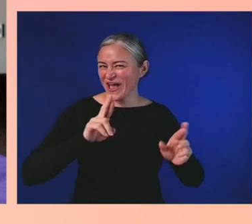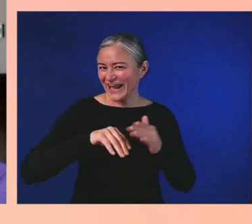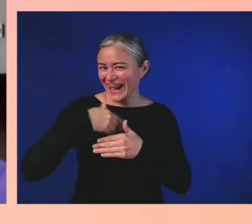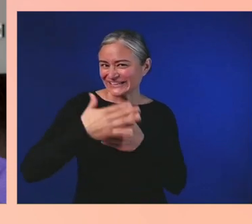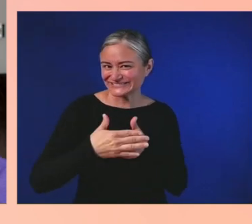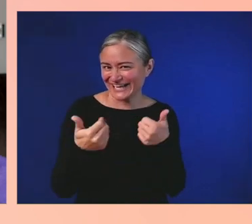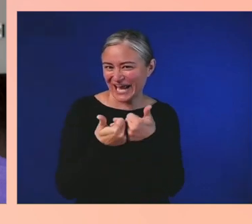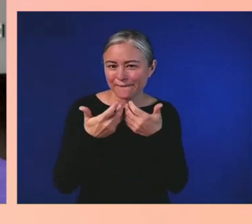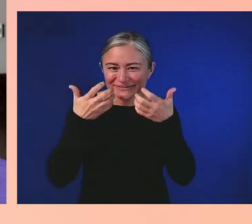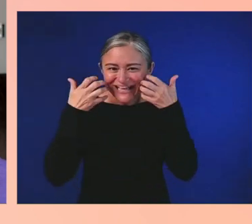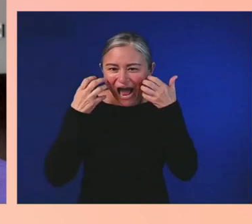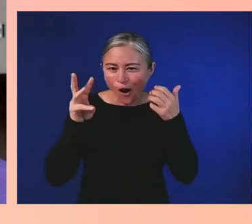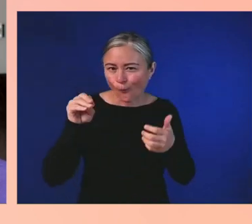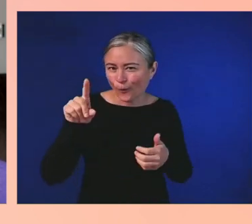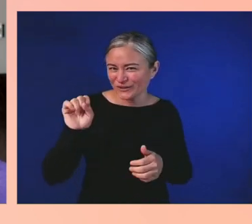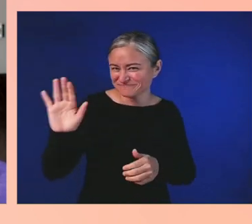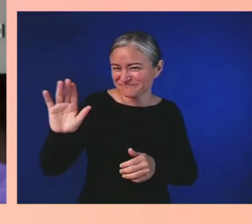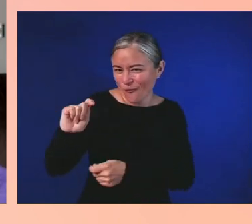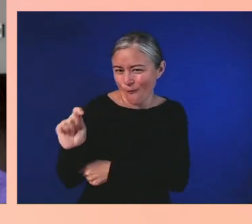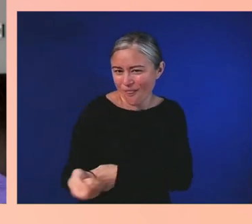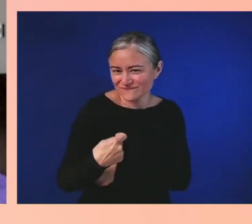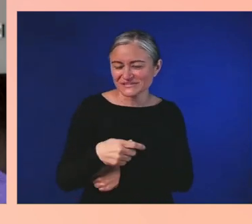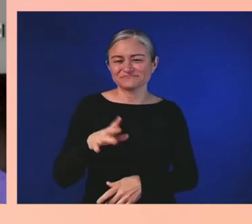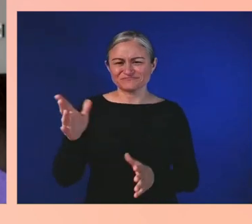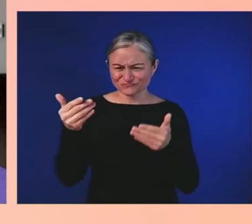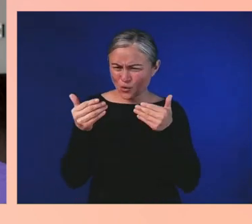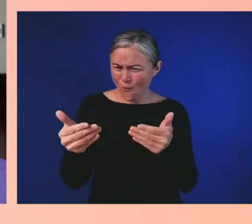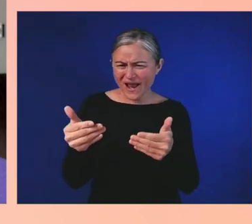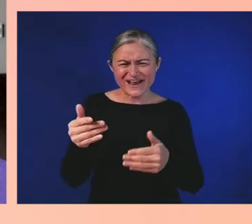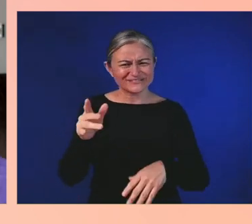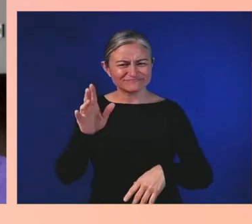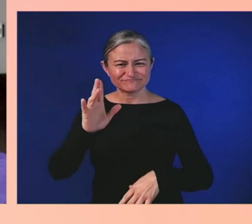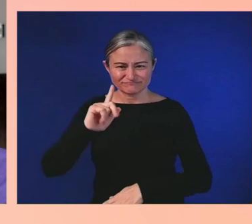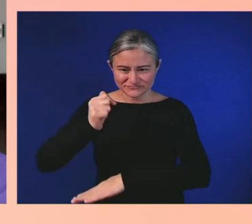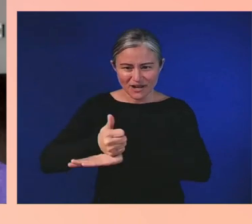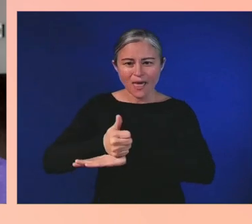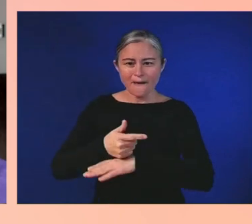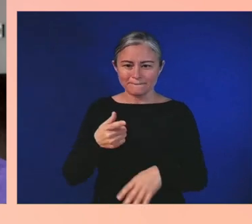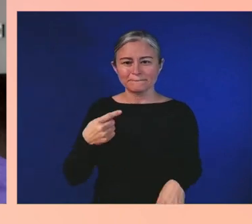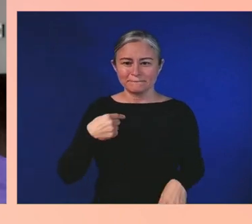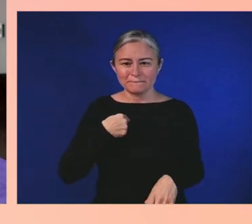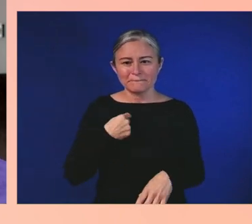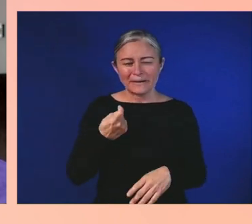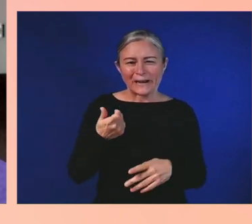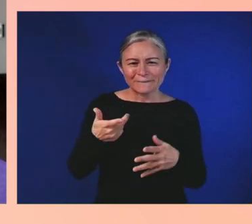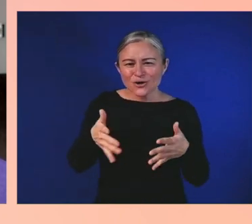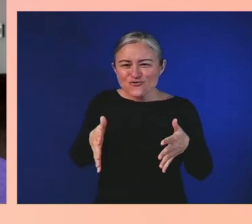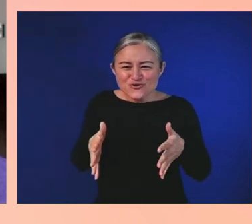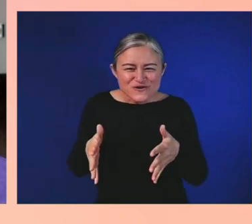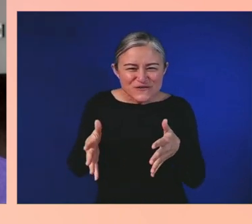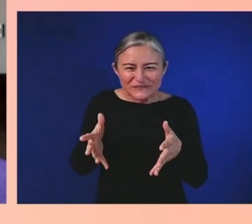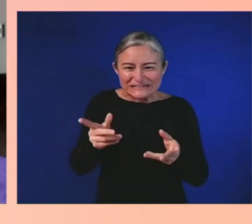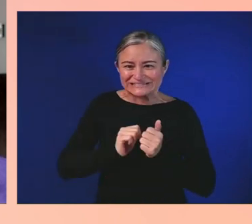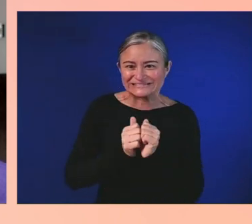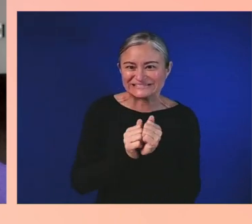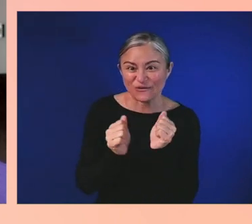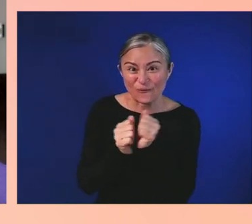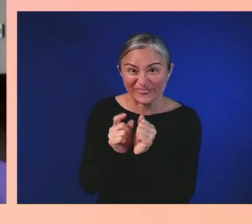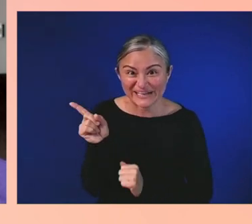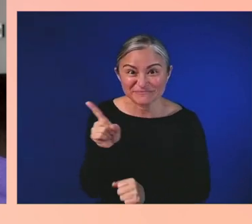With that setup, you've got, I'm a little scared, actually, to go head to head. It never ceases to amaze me the amount of